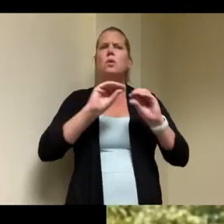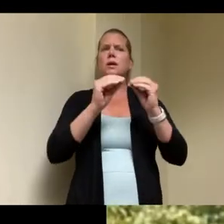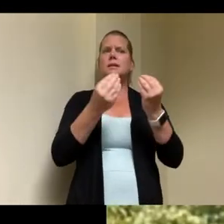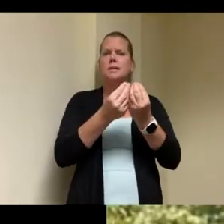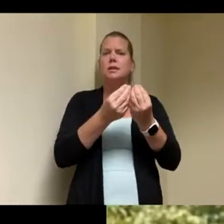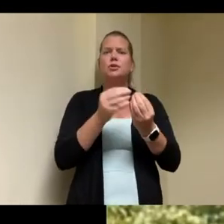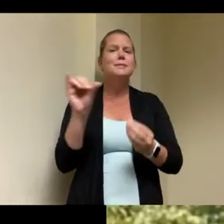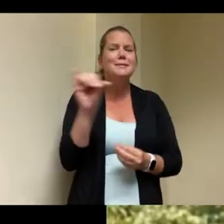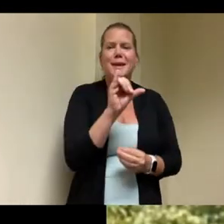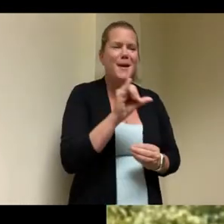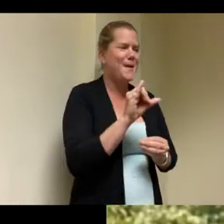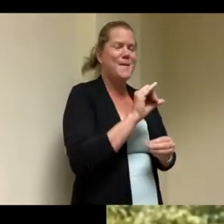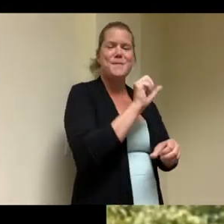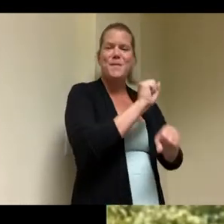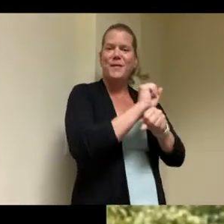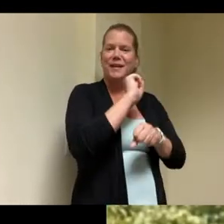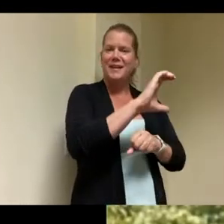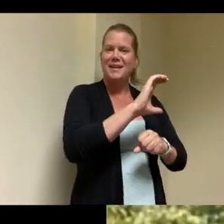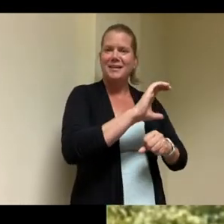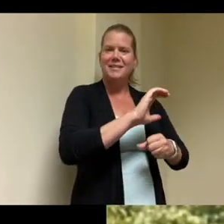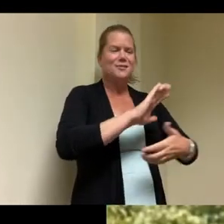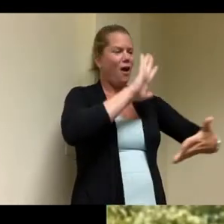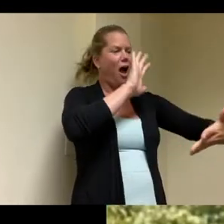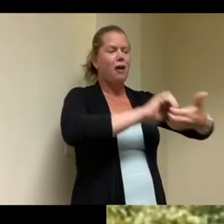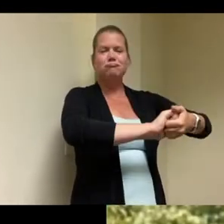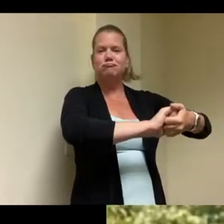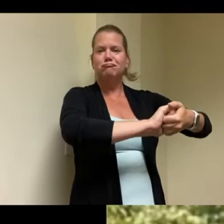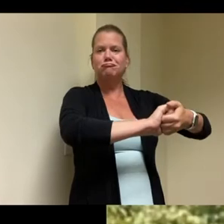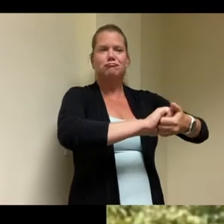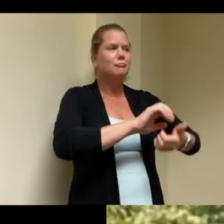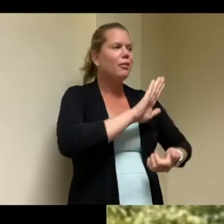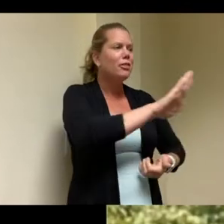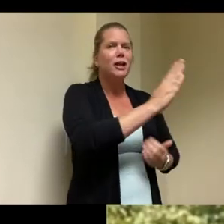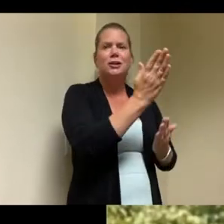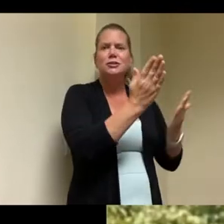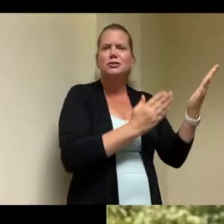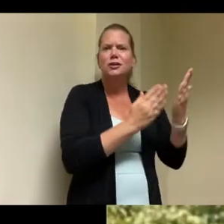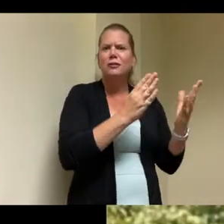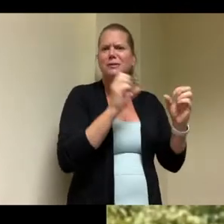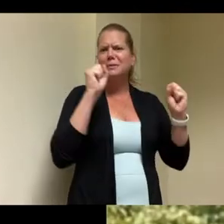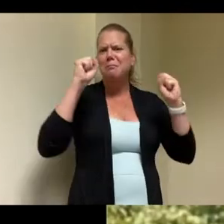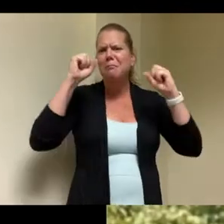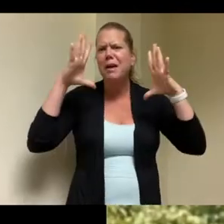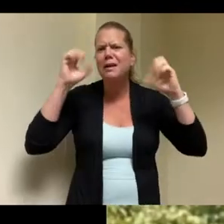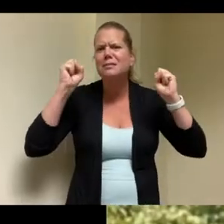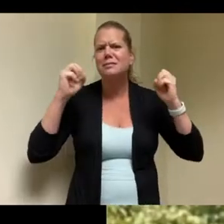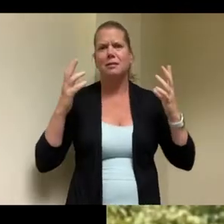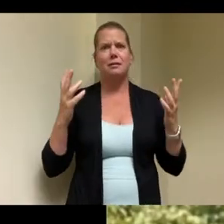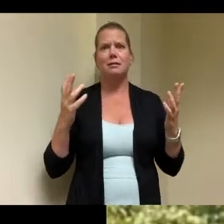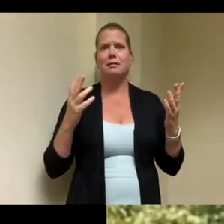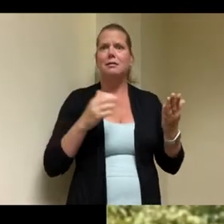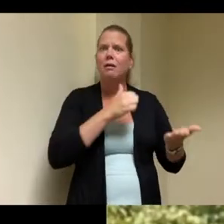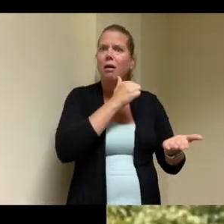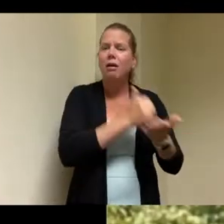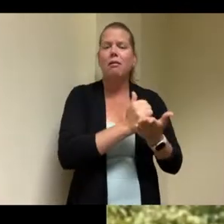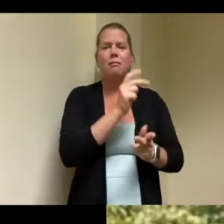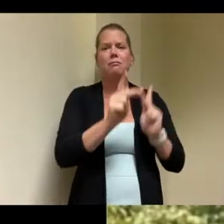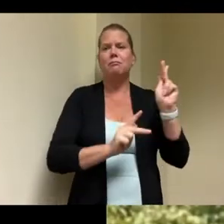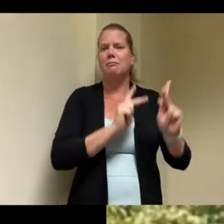that are providing amazing services and just incredible the incredible work that they do on behalf of the people they serve and